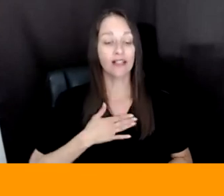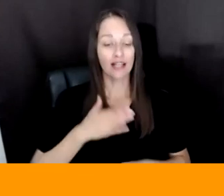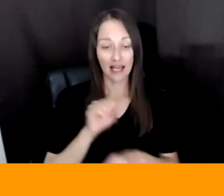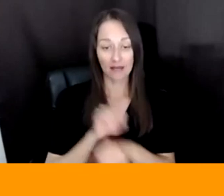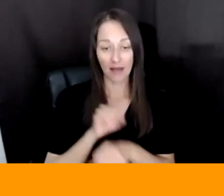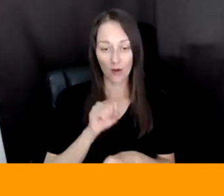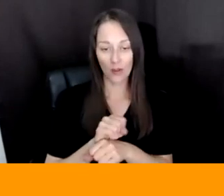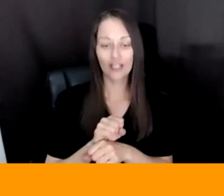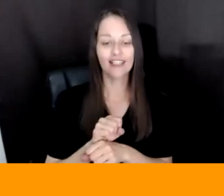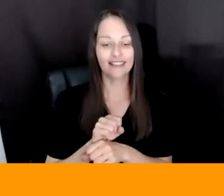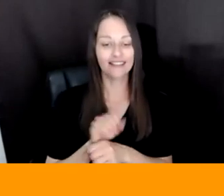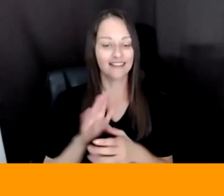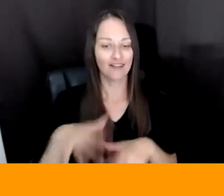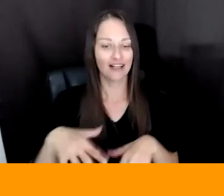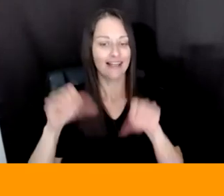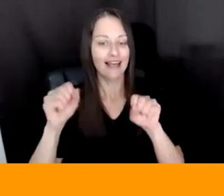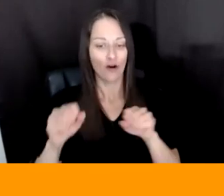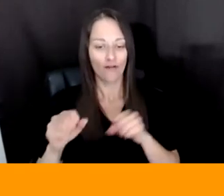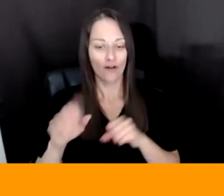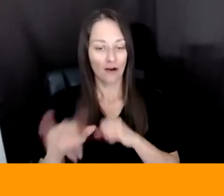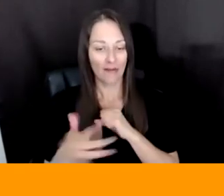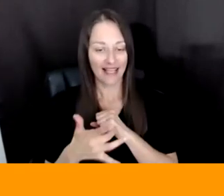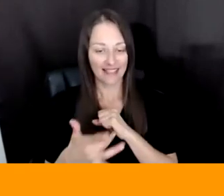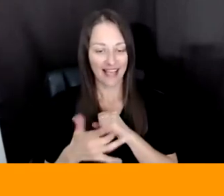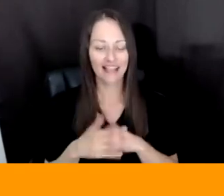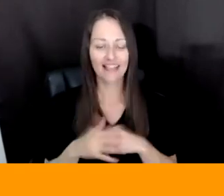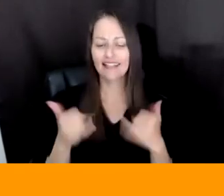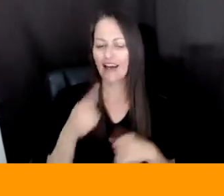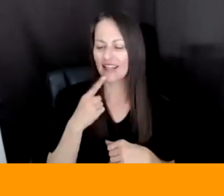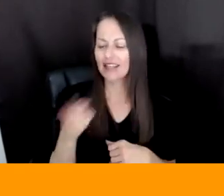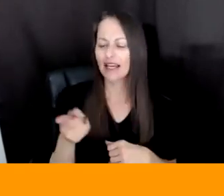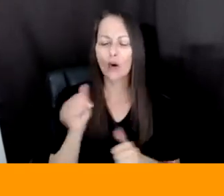UNTIL PEOPLE ARE LIKE, YOU KNOW, I THINK YOU'RE A PERFORMANCE ARTIST. I'M LIKE, SURE. AND THEN LATER